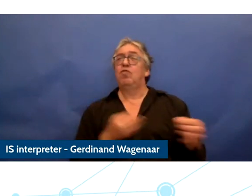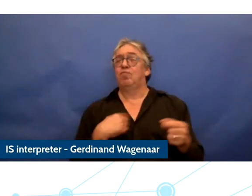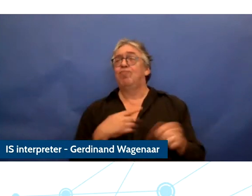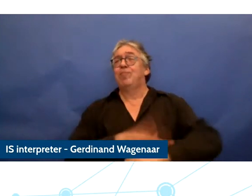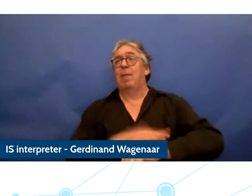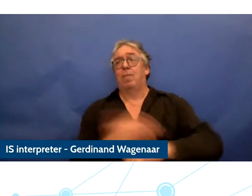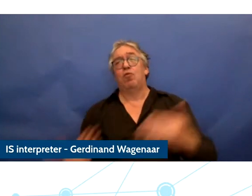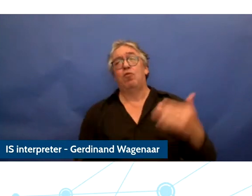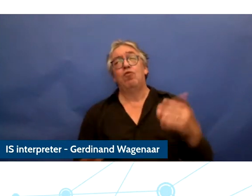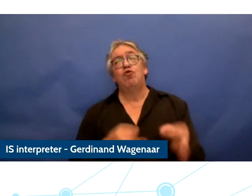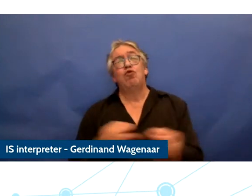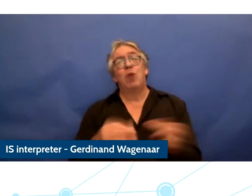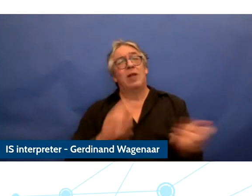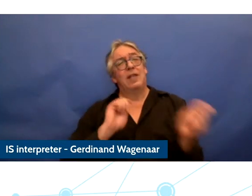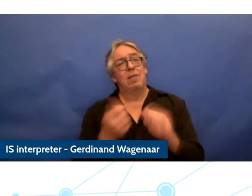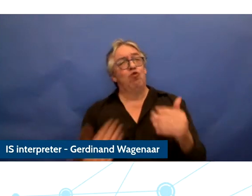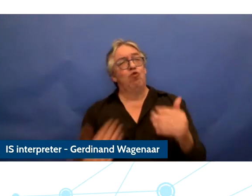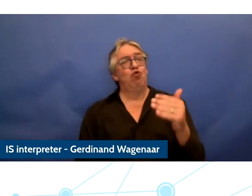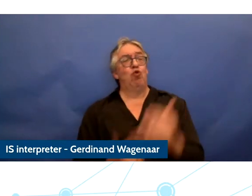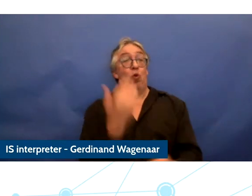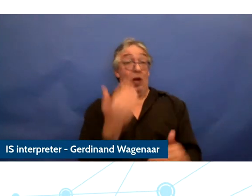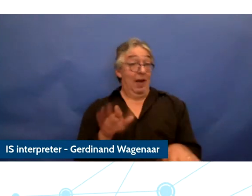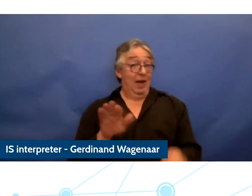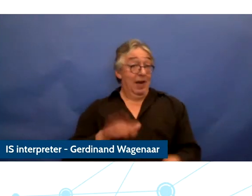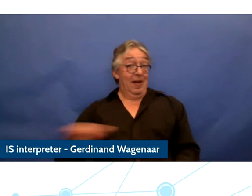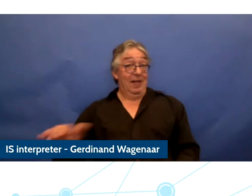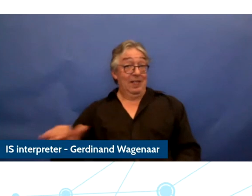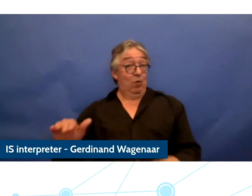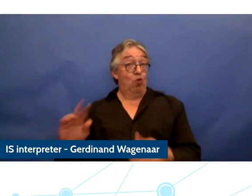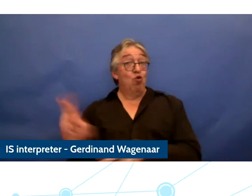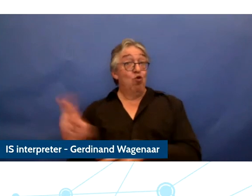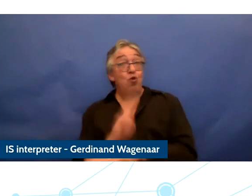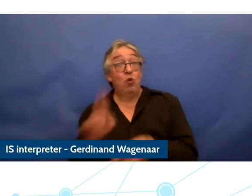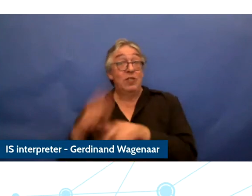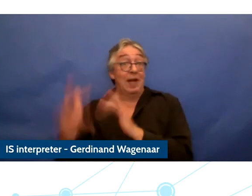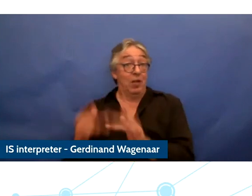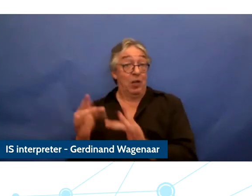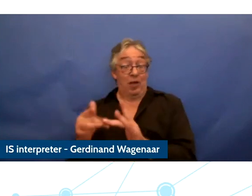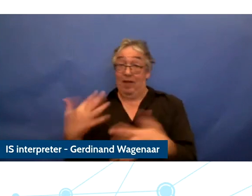update that strategy in children's use of digital tech and the acceleration